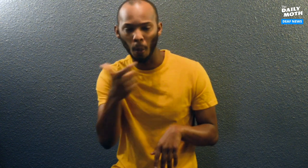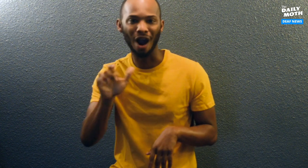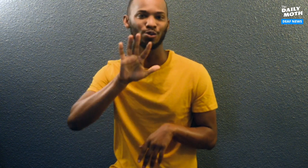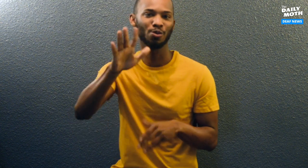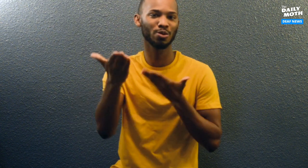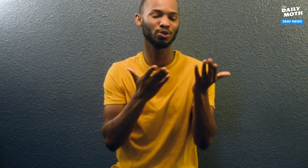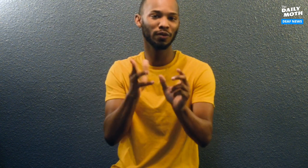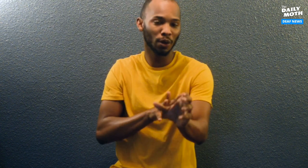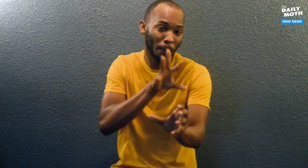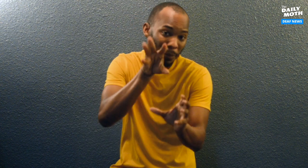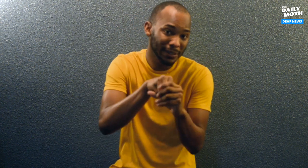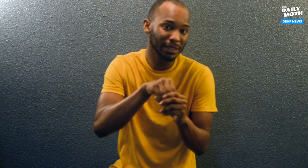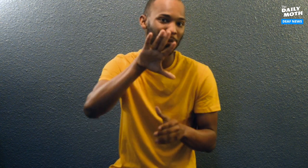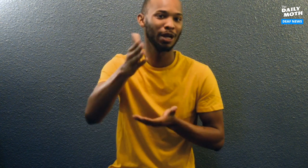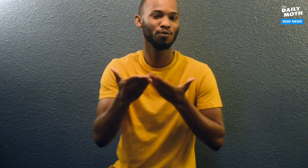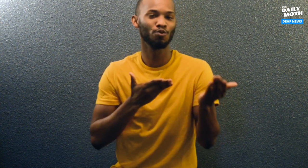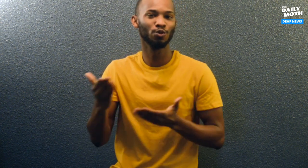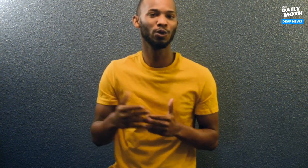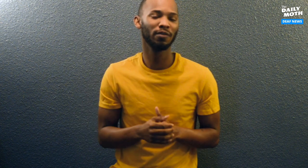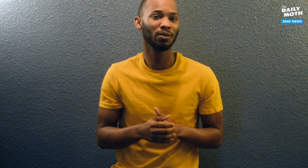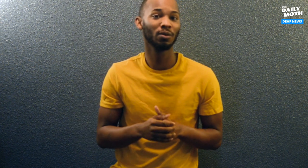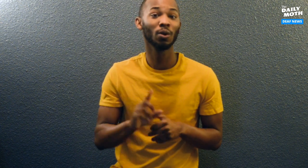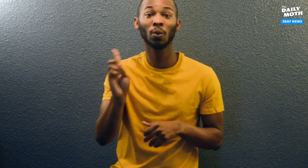watching the services and participating in the services,